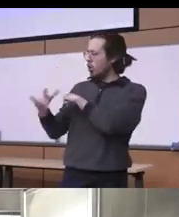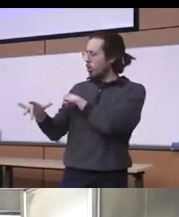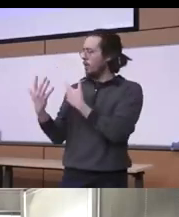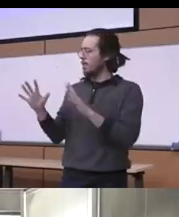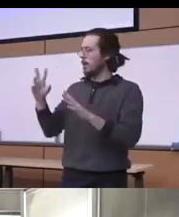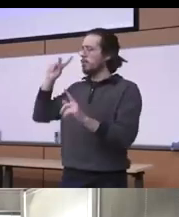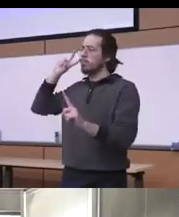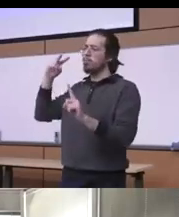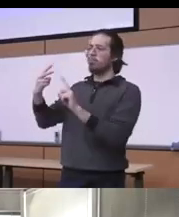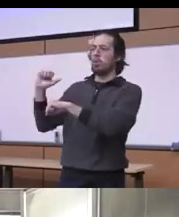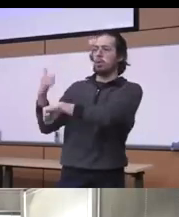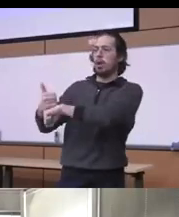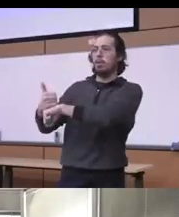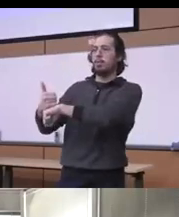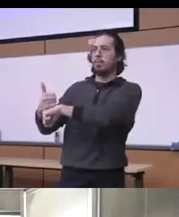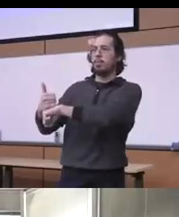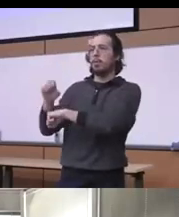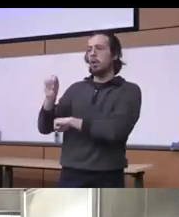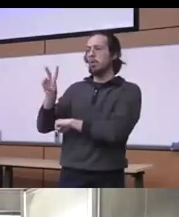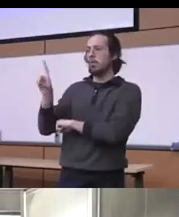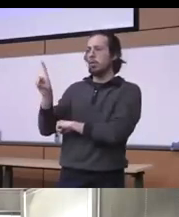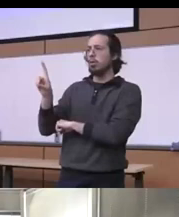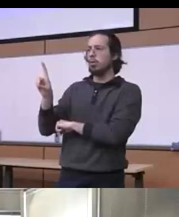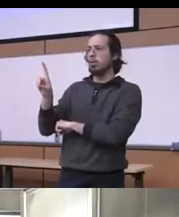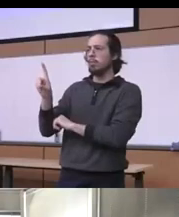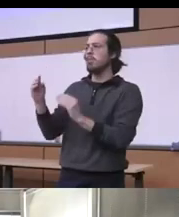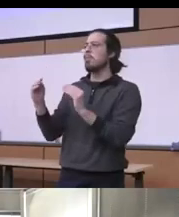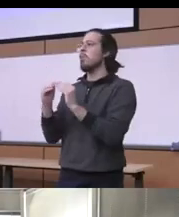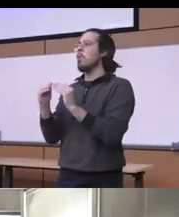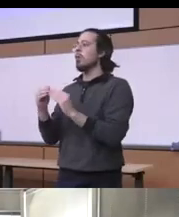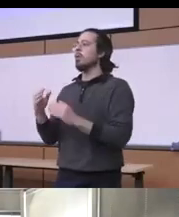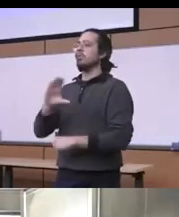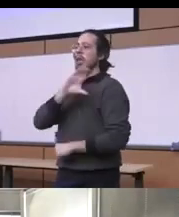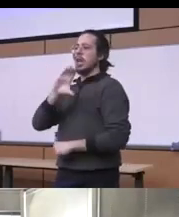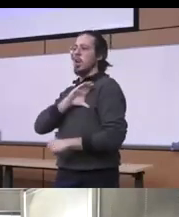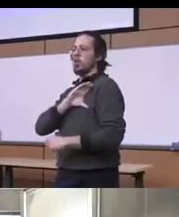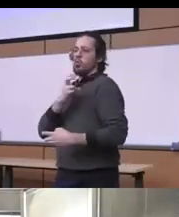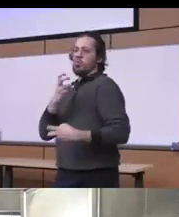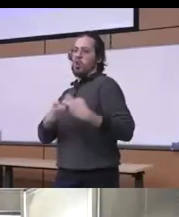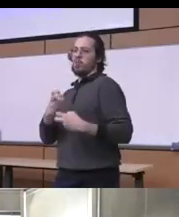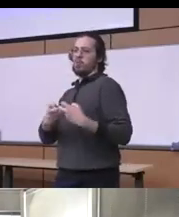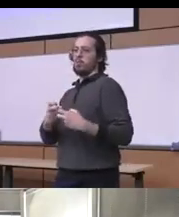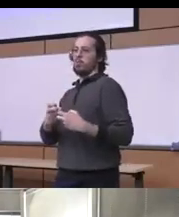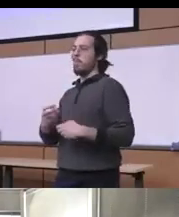of risky substance use as a moral or character defect than really a medical condition than